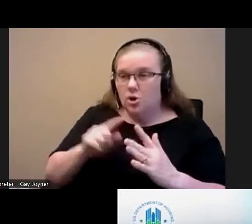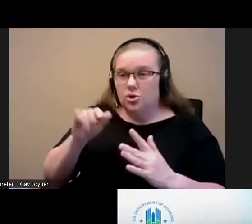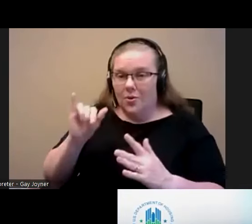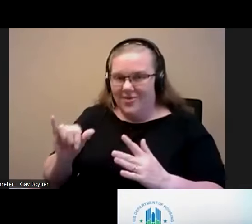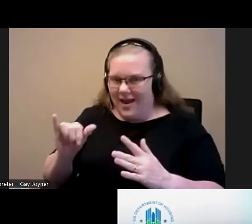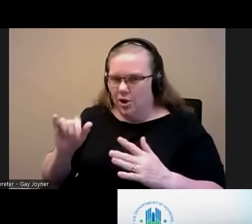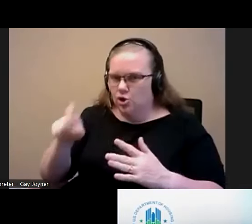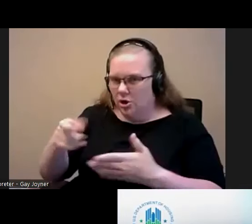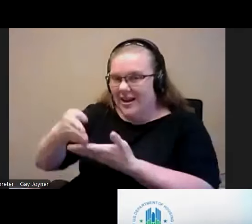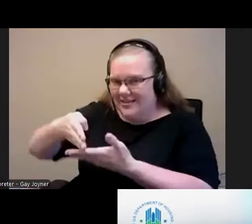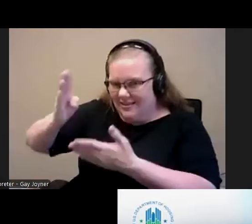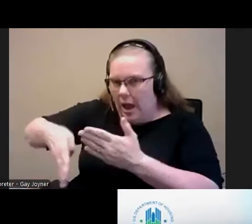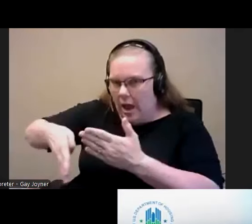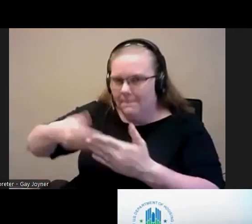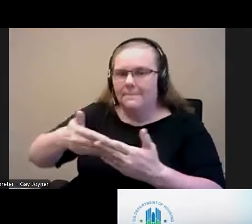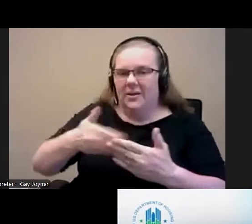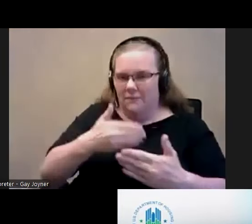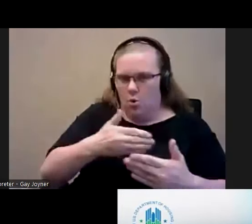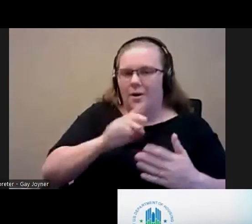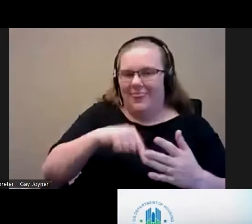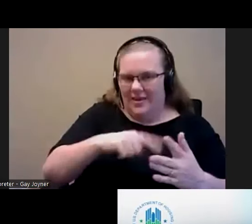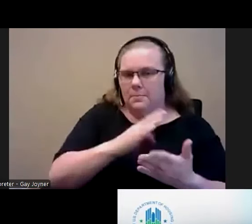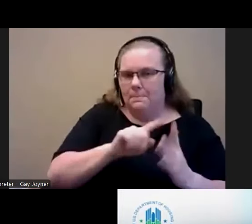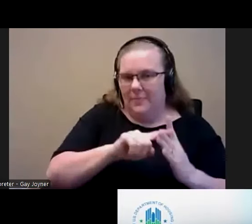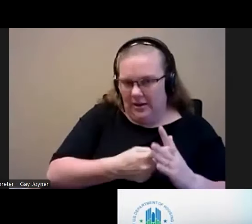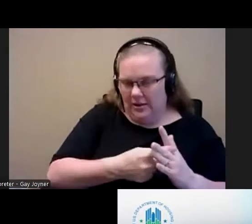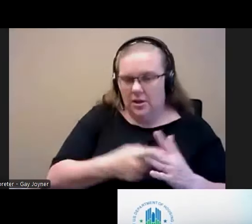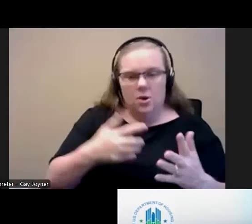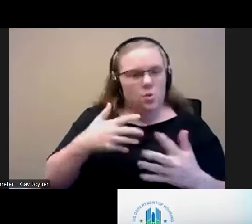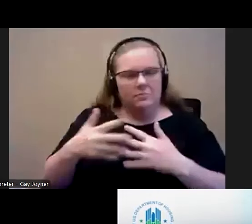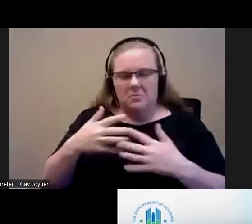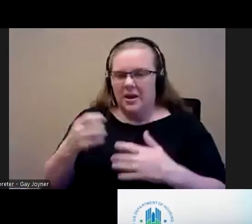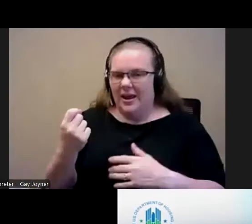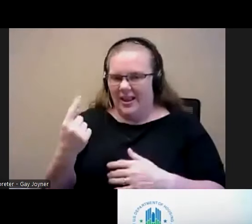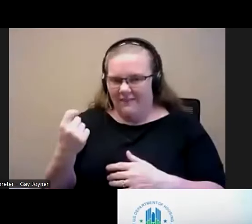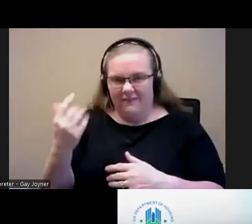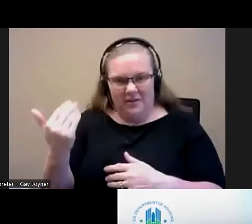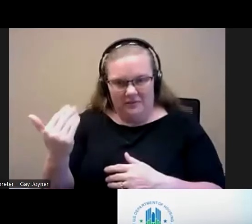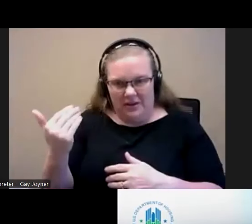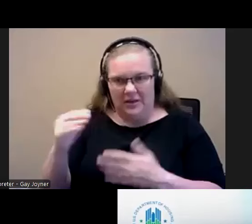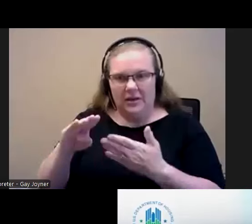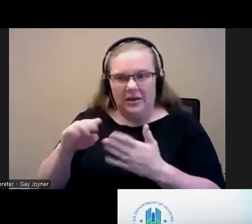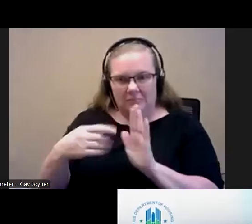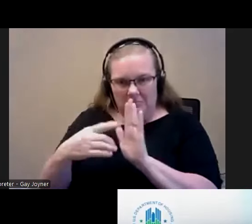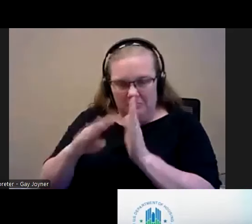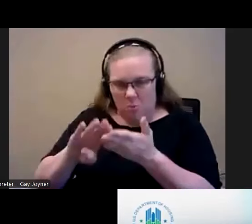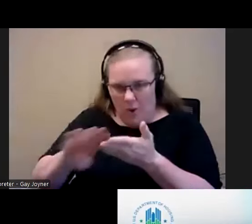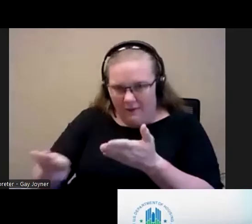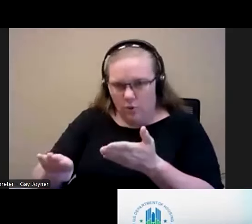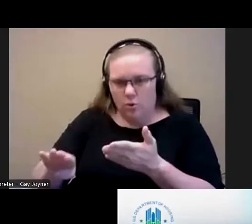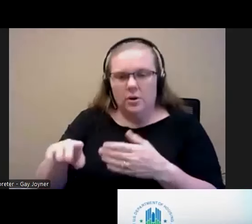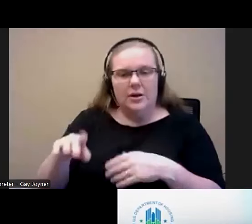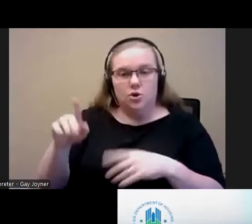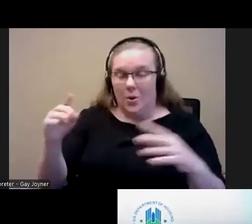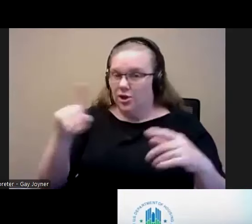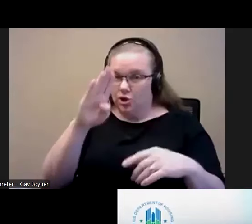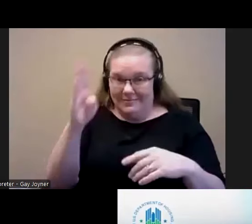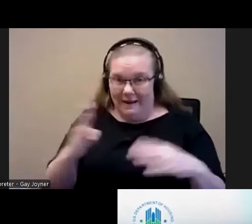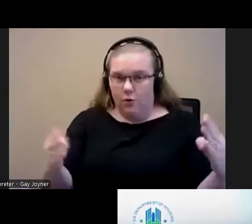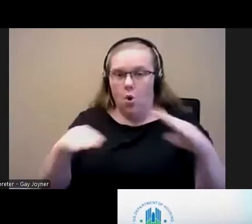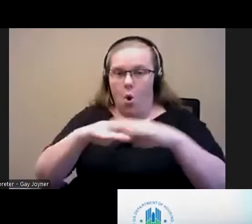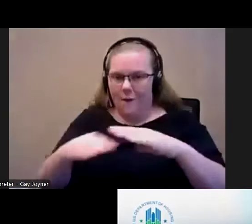under 1115 demonstration or Money Follows the Person, should never overlap with HUD rental